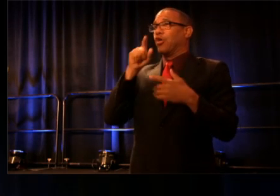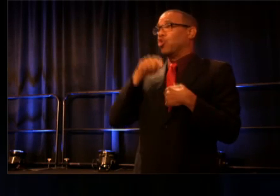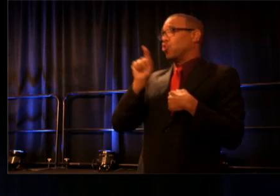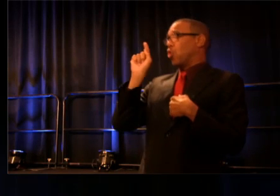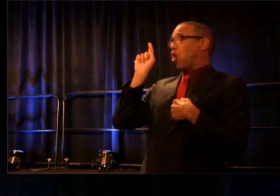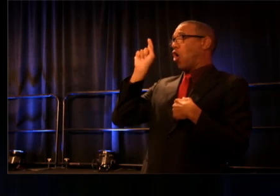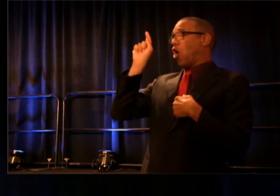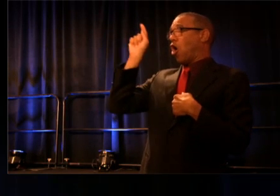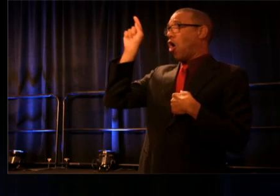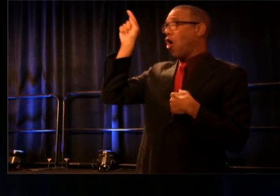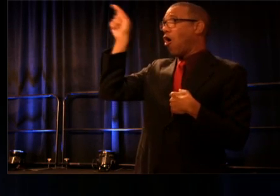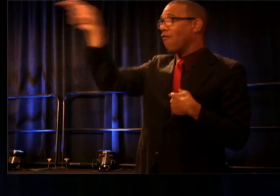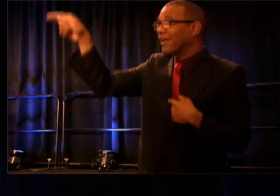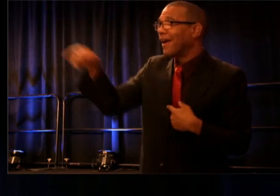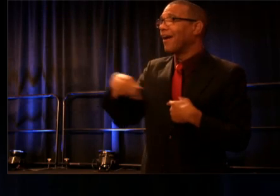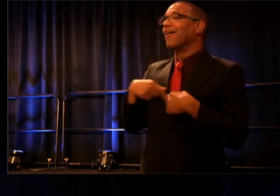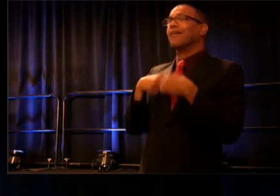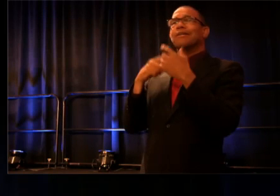but you will always be more than that here.